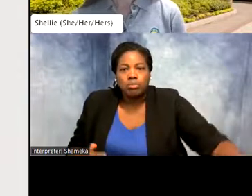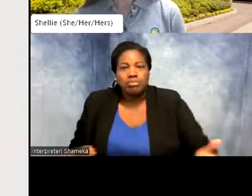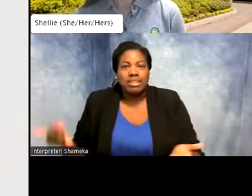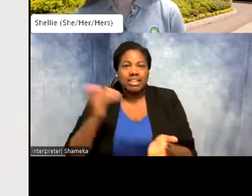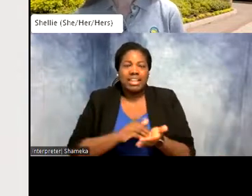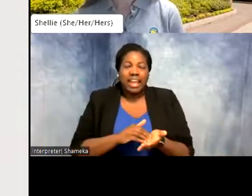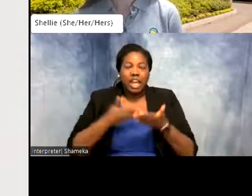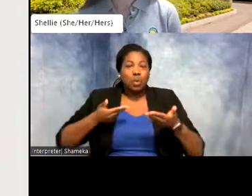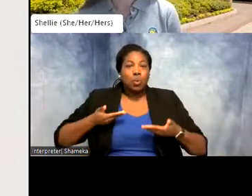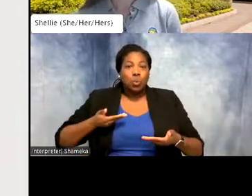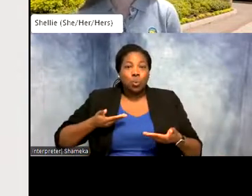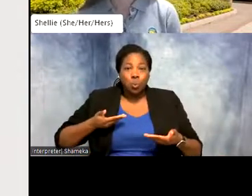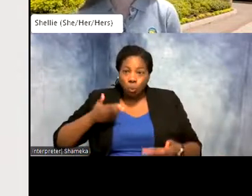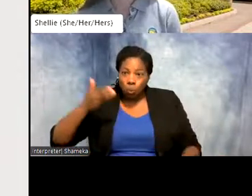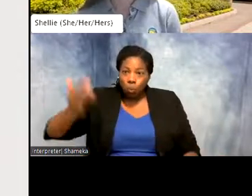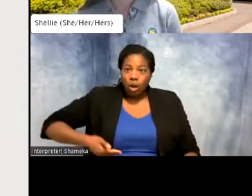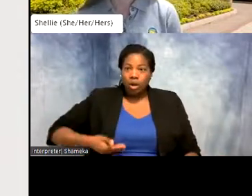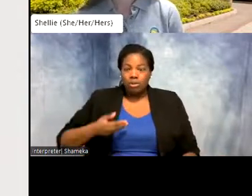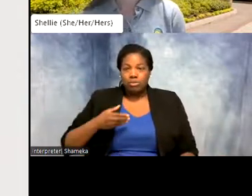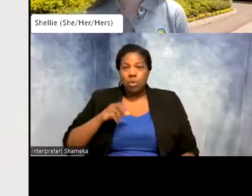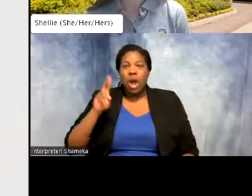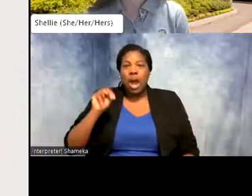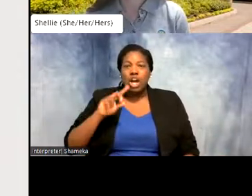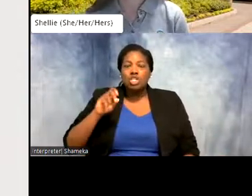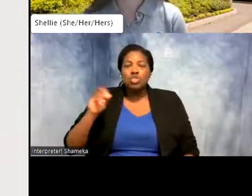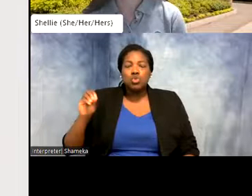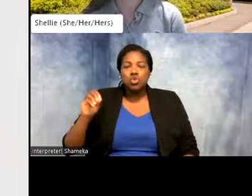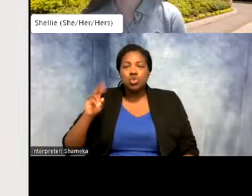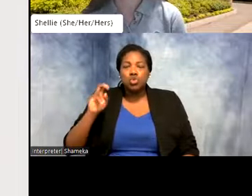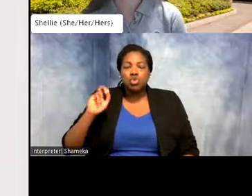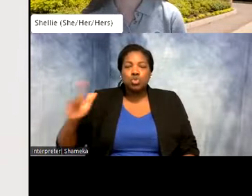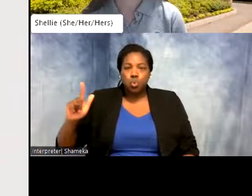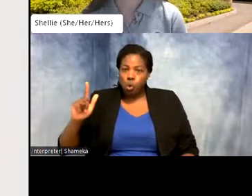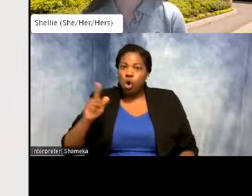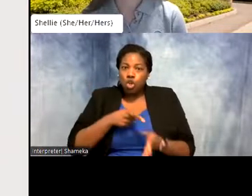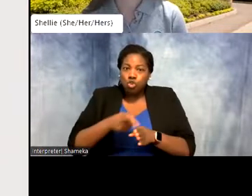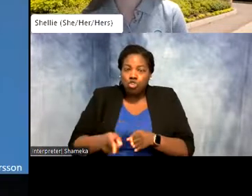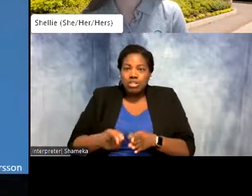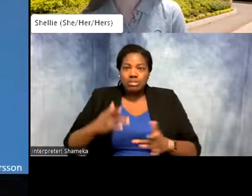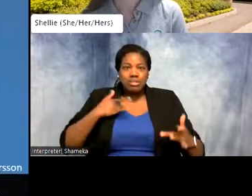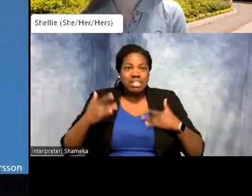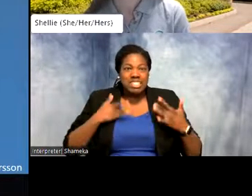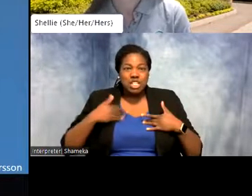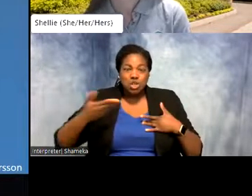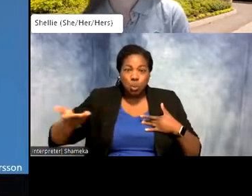welcome to UnZOOsual Careers. I am so excited to welcome our guest Allie Anderson to the program.